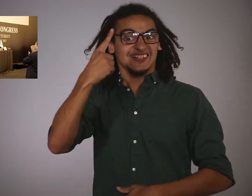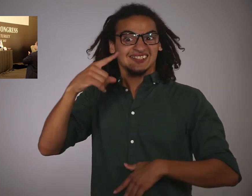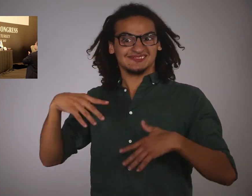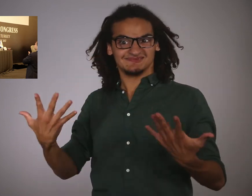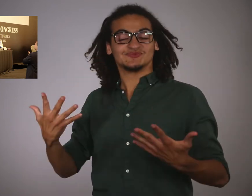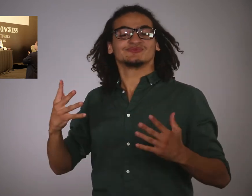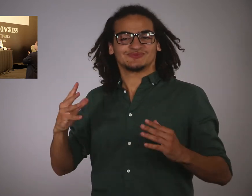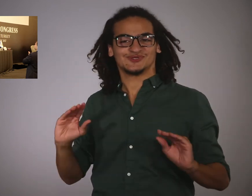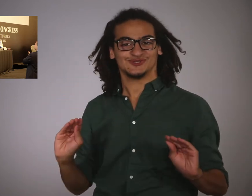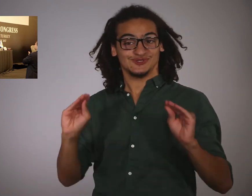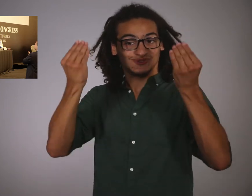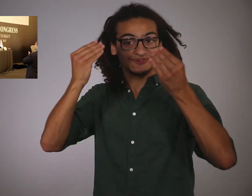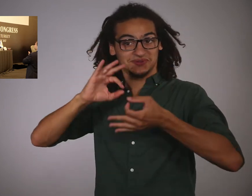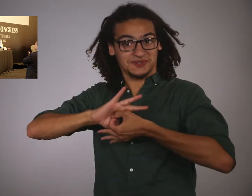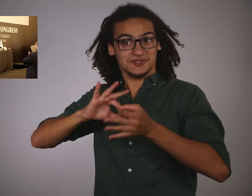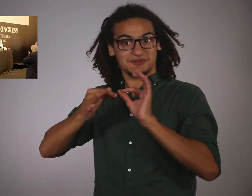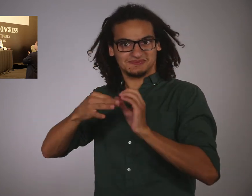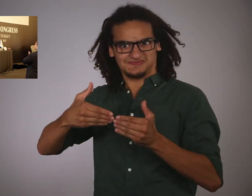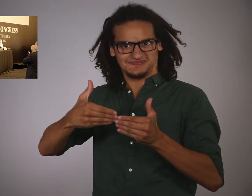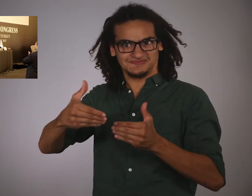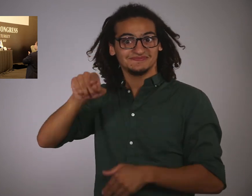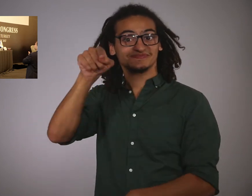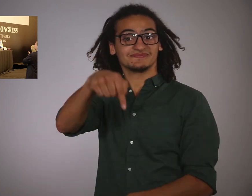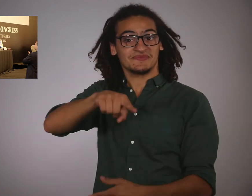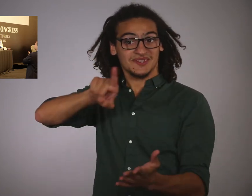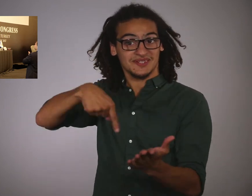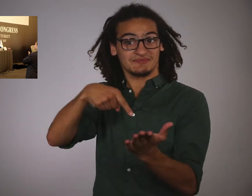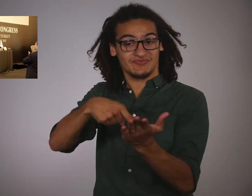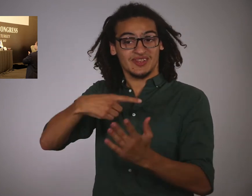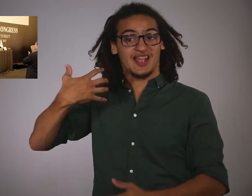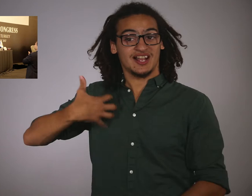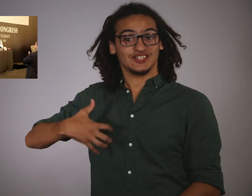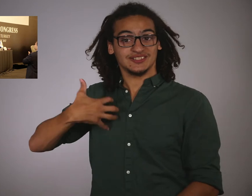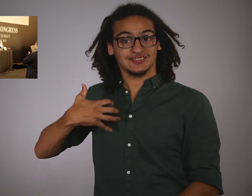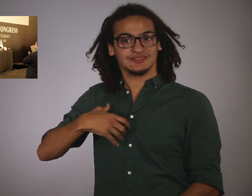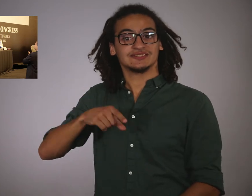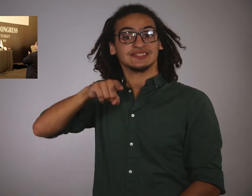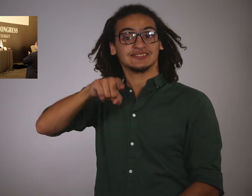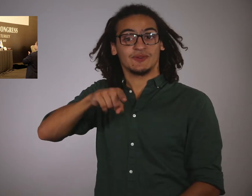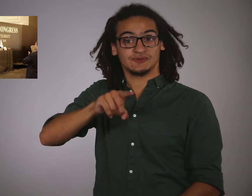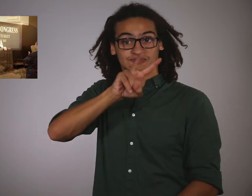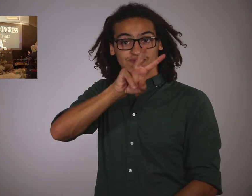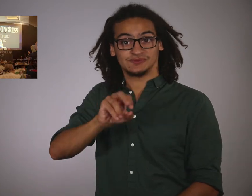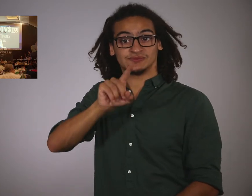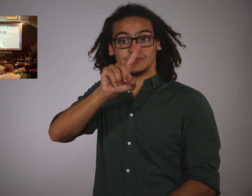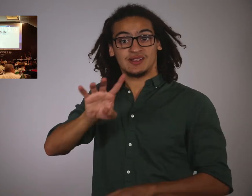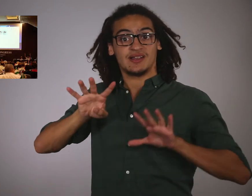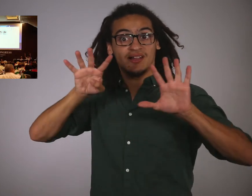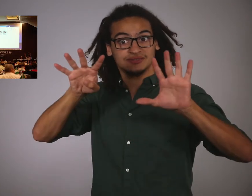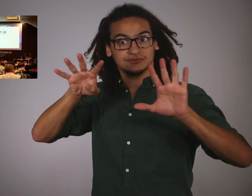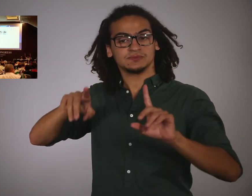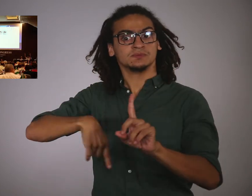The ICSD have announced that the first youth Deaflympics will be hosted in Bueno Aires, Argentina in January 2019.